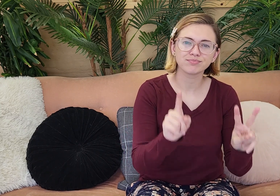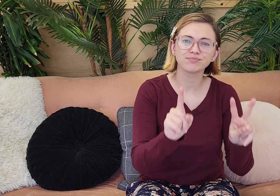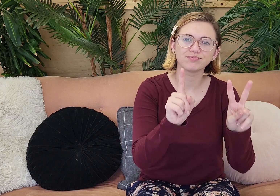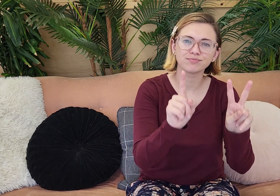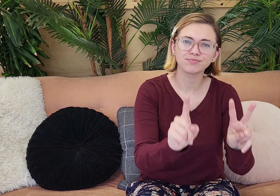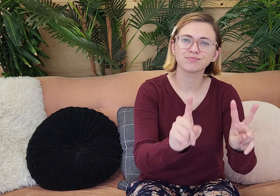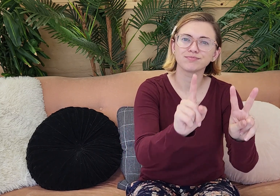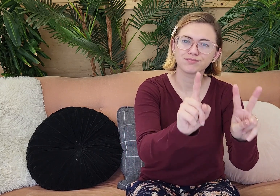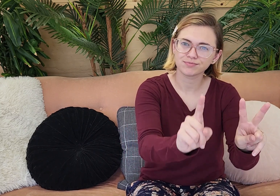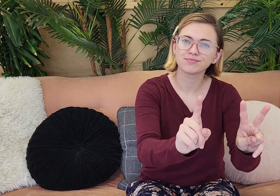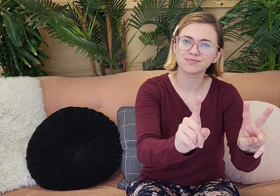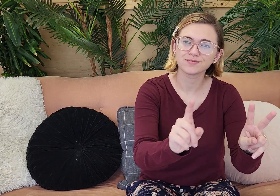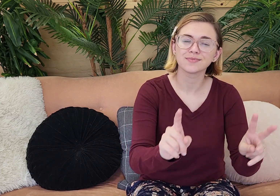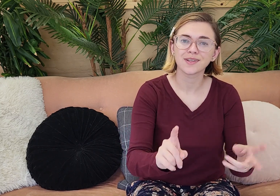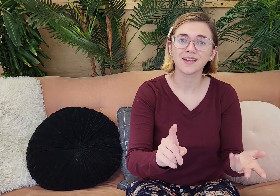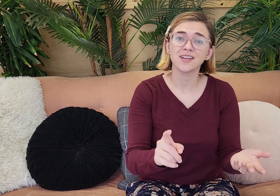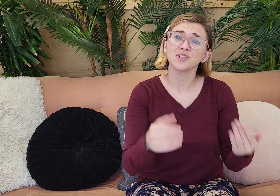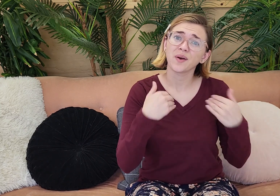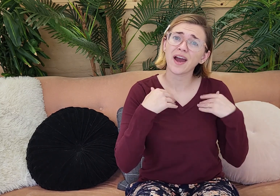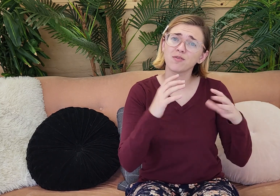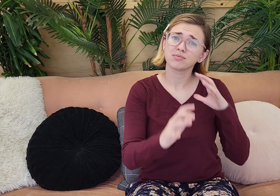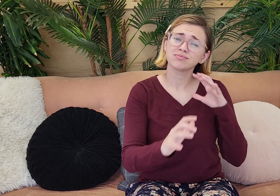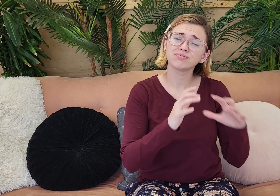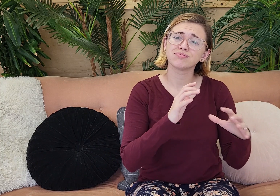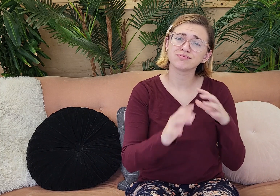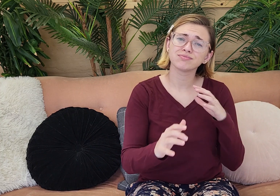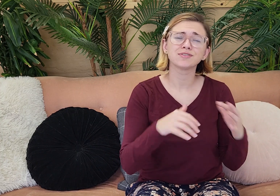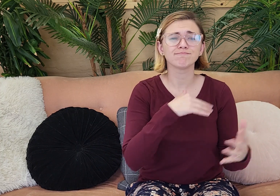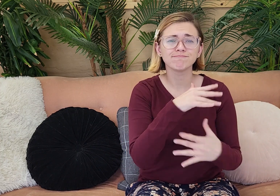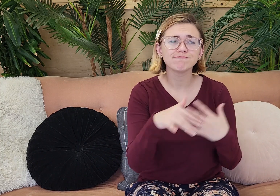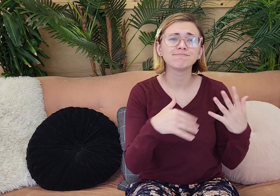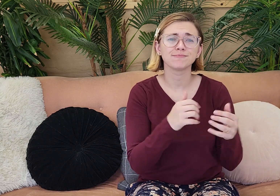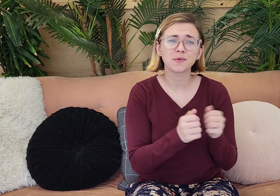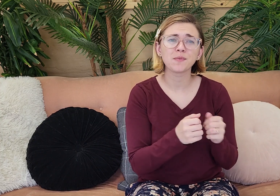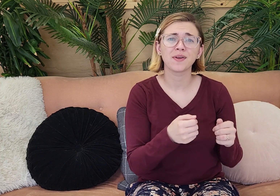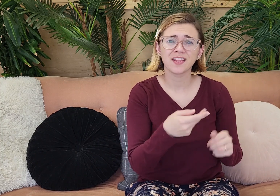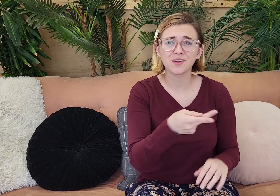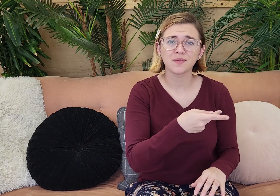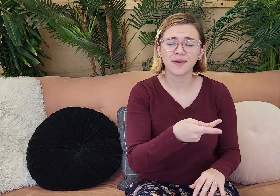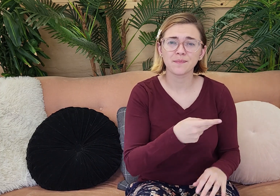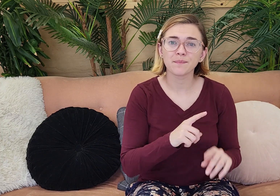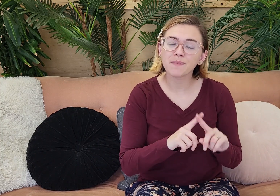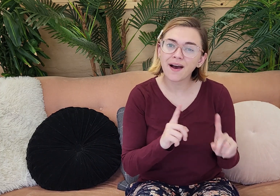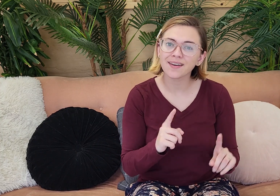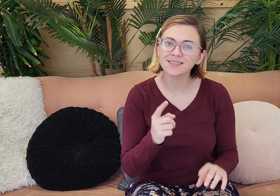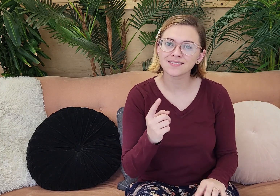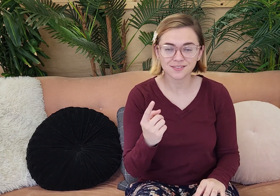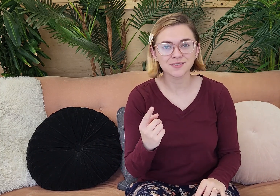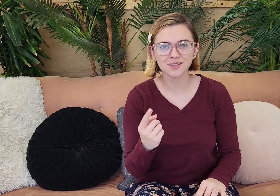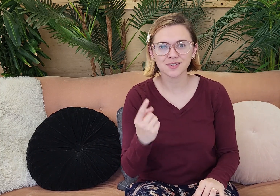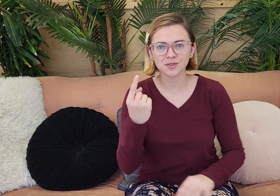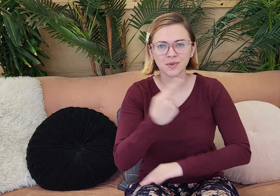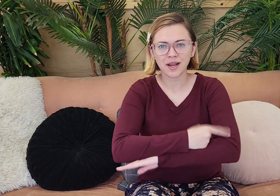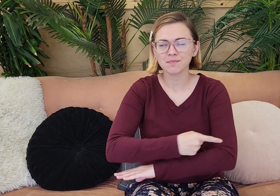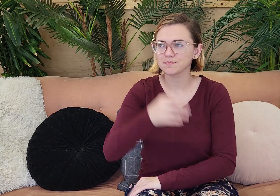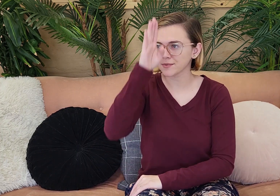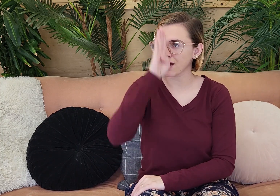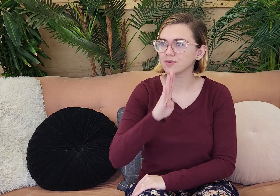had a relationship with the both of them. And he would have conversations and socialize with them, however.